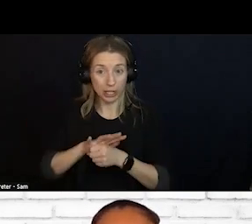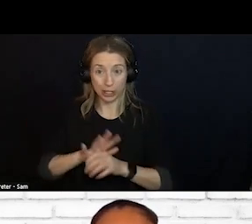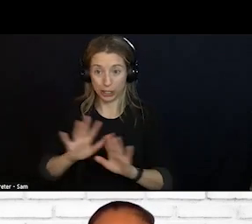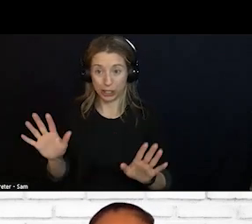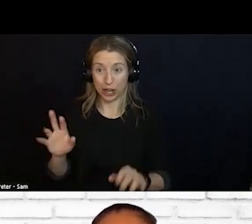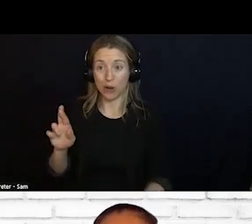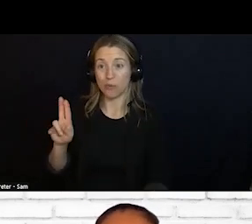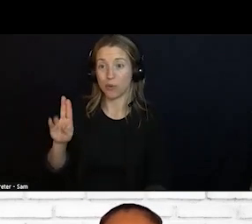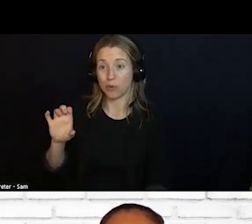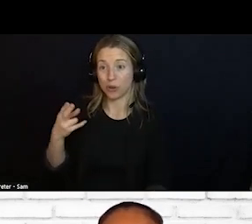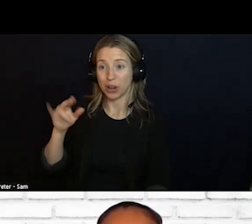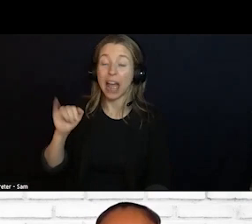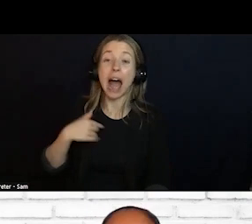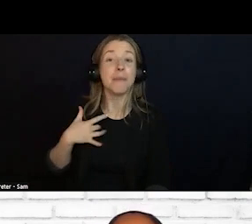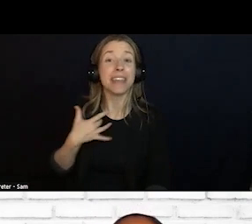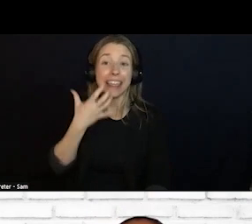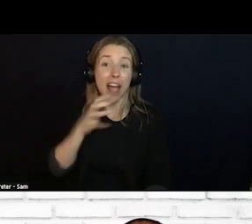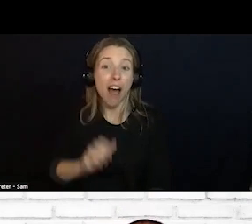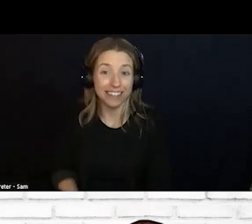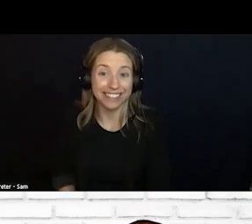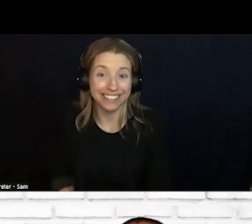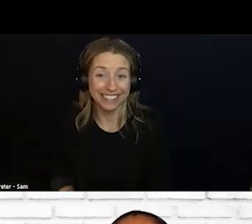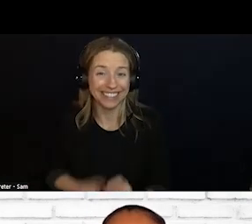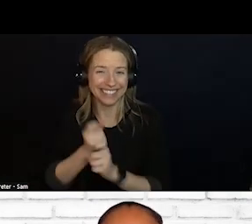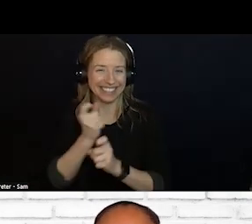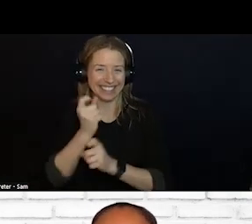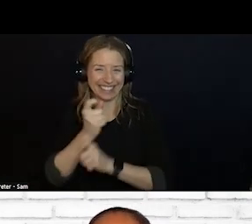I AM FEELING HOT. >>: THAT'S RIGHT!